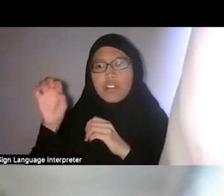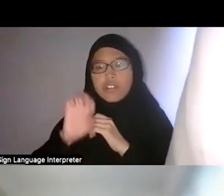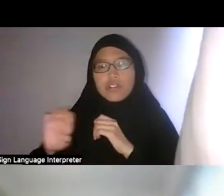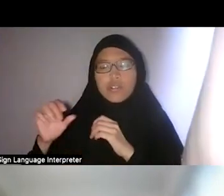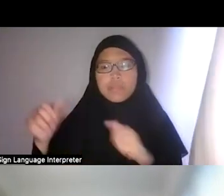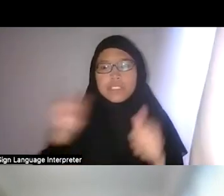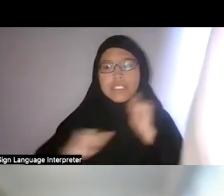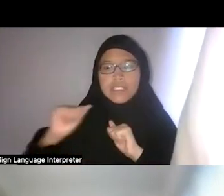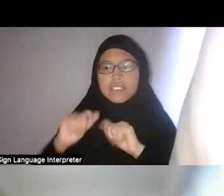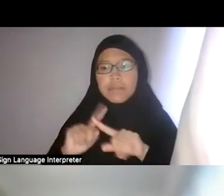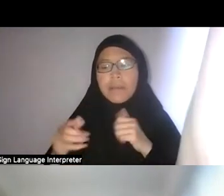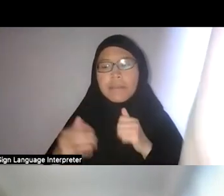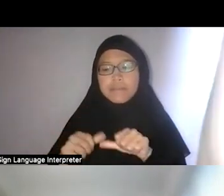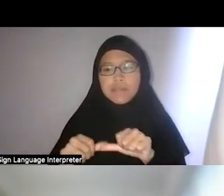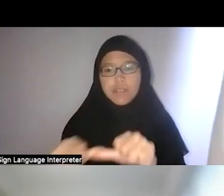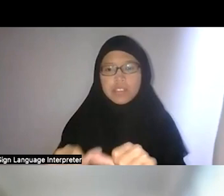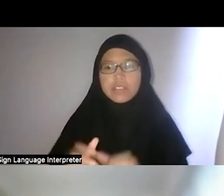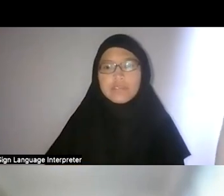But please go on, sorry. Khairulddin: No, it's okay.